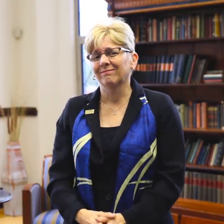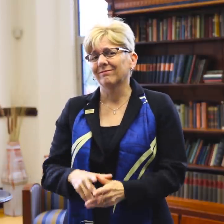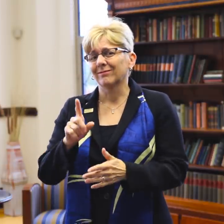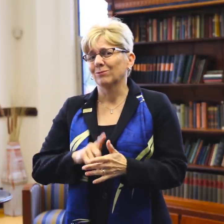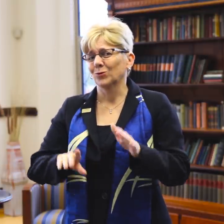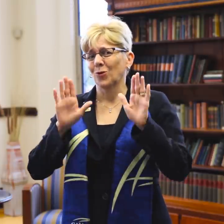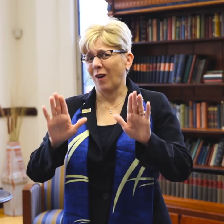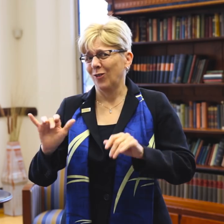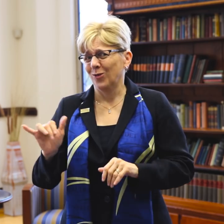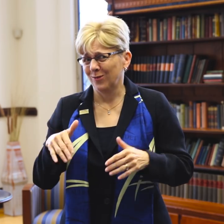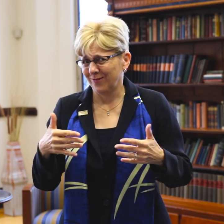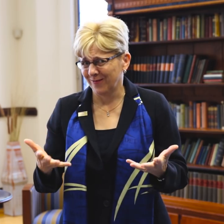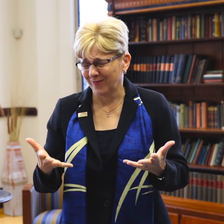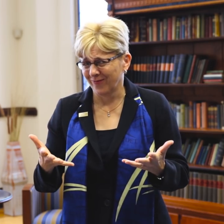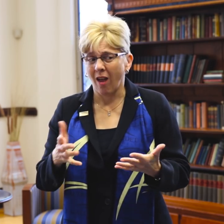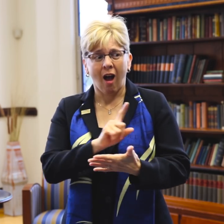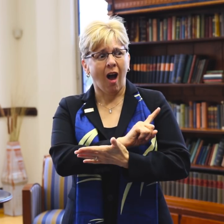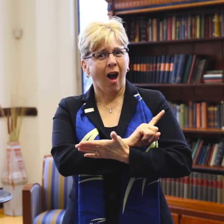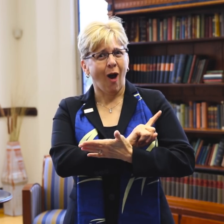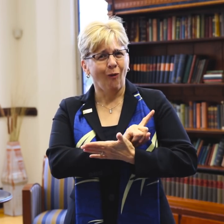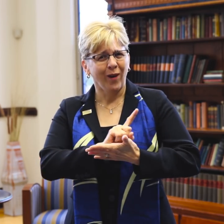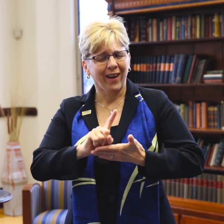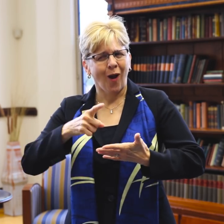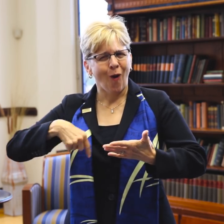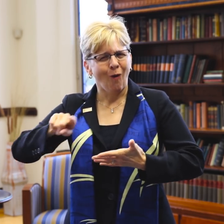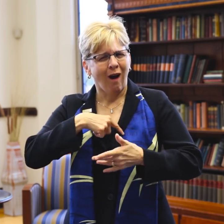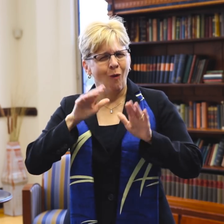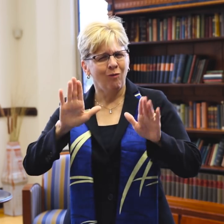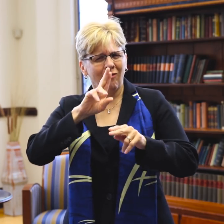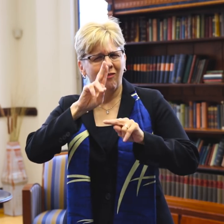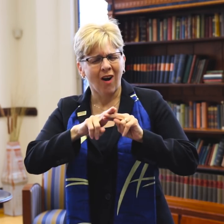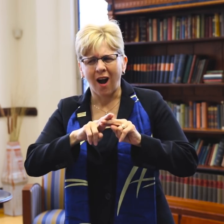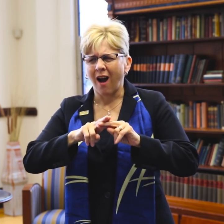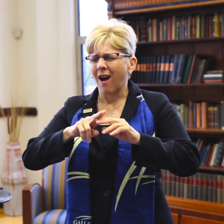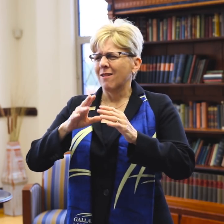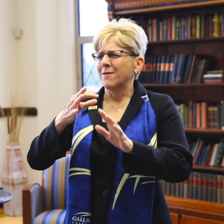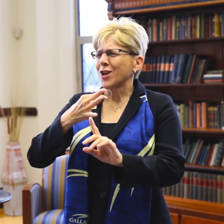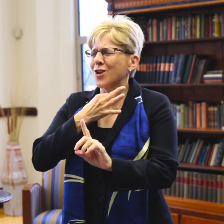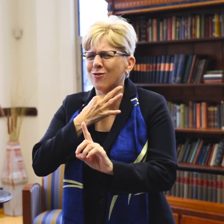During the wonderful inauguration week, we had a lot of fun and explored our curiosities,